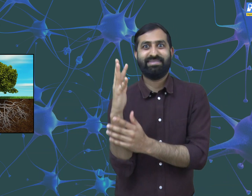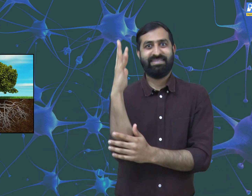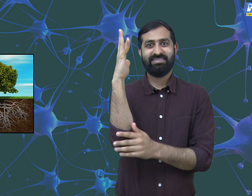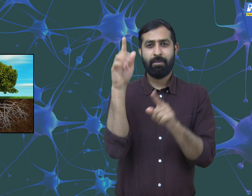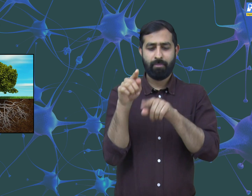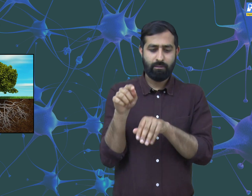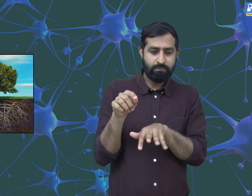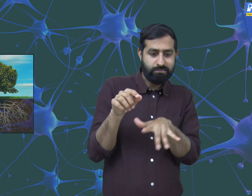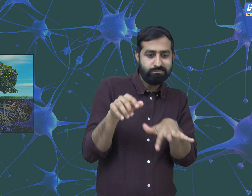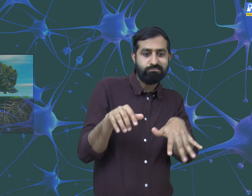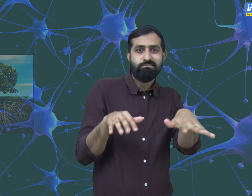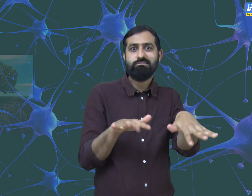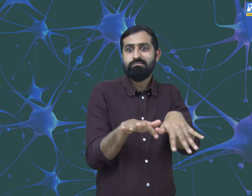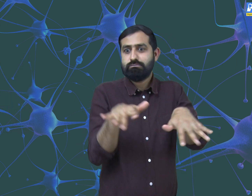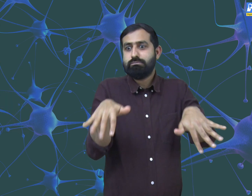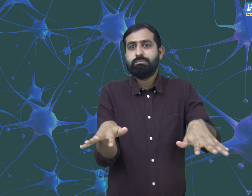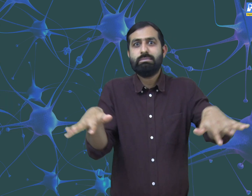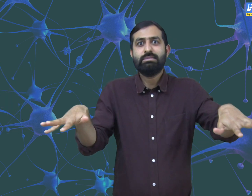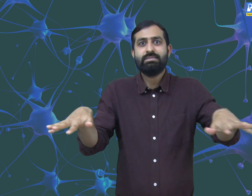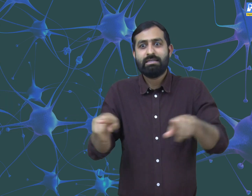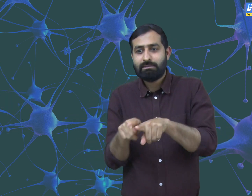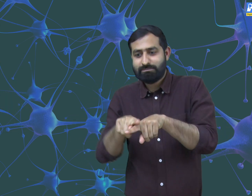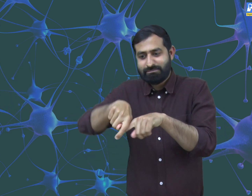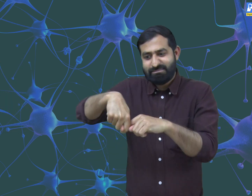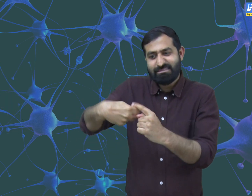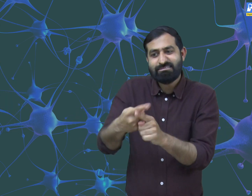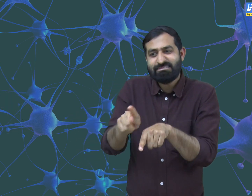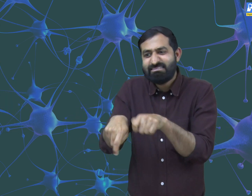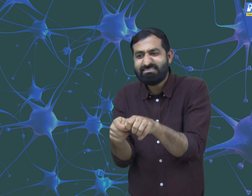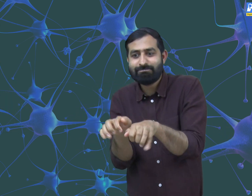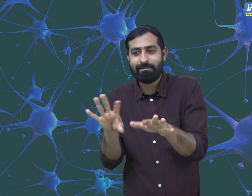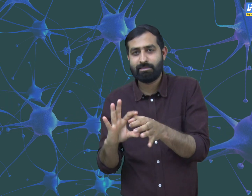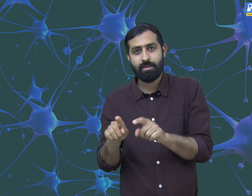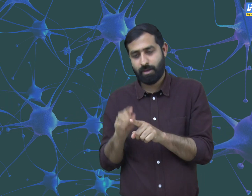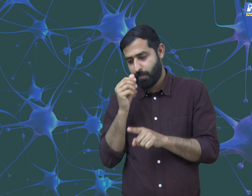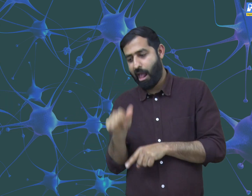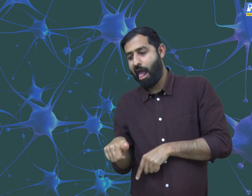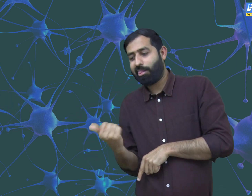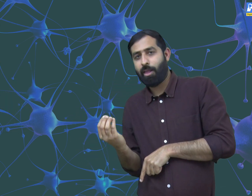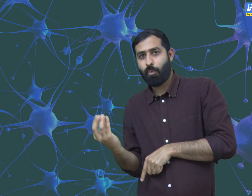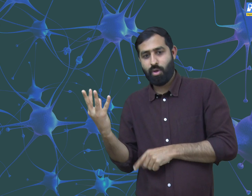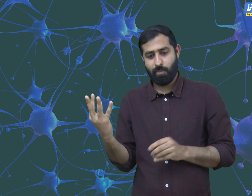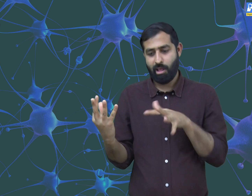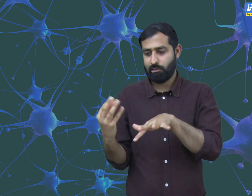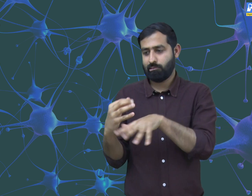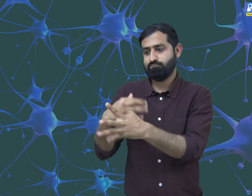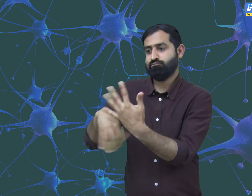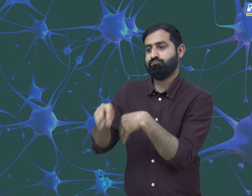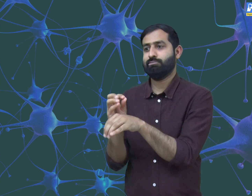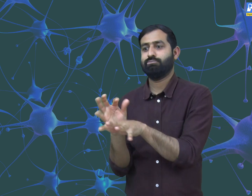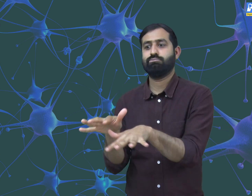grow upwards using the support of something. They climb on other plants or fences by their tendrils.